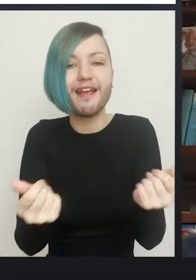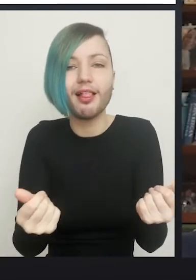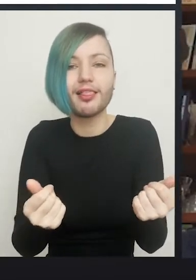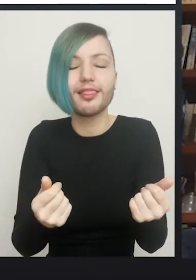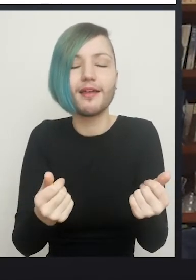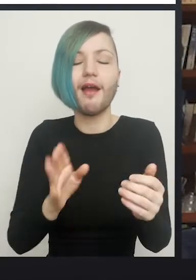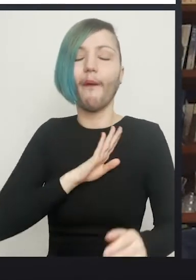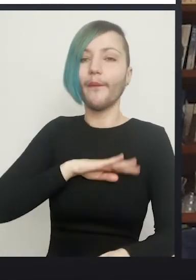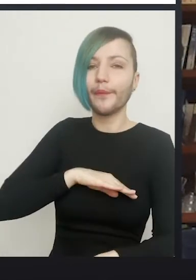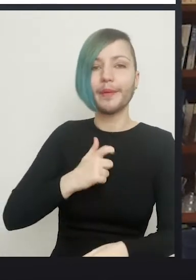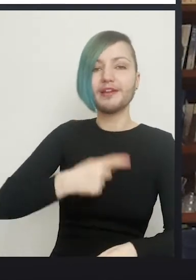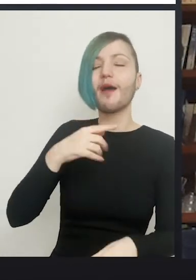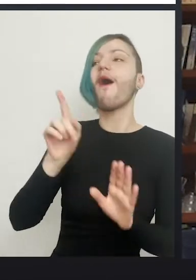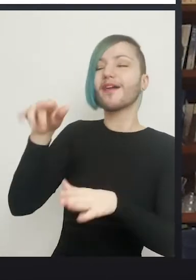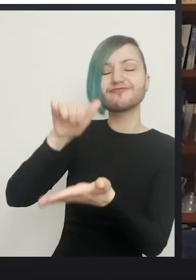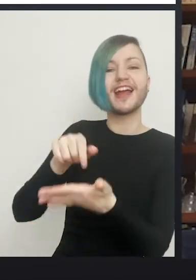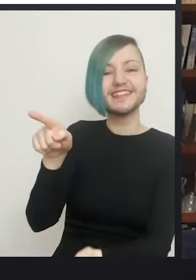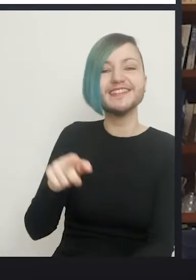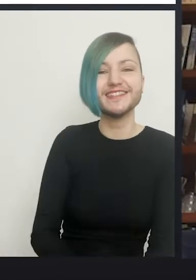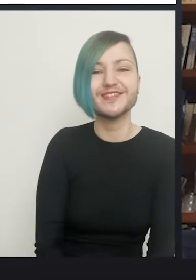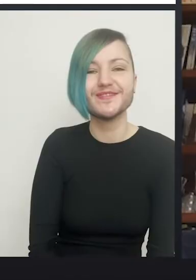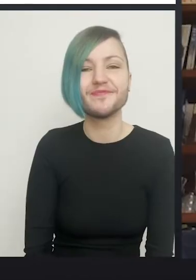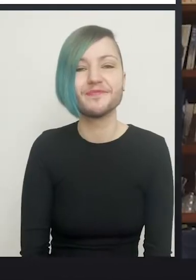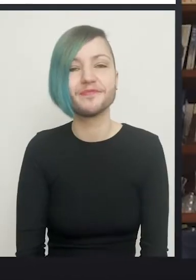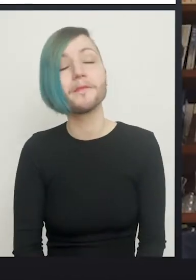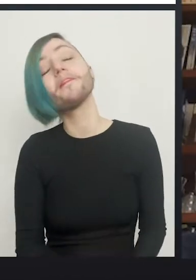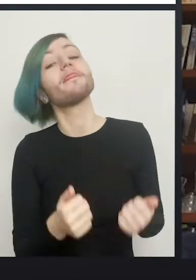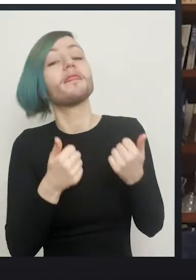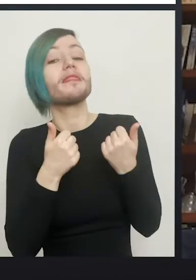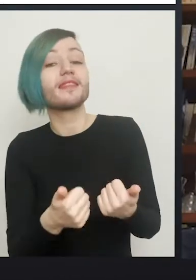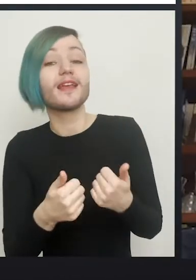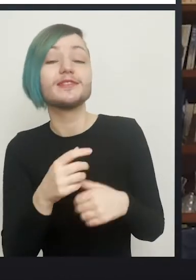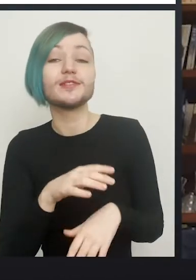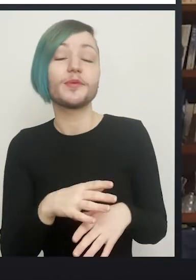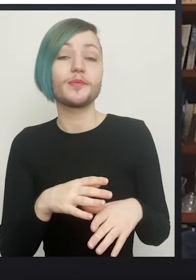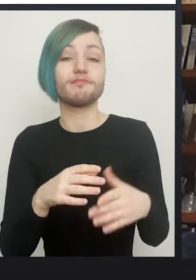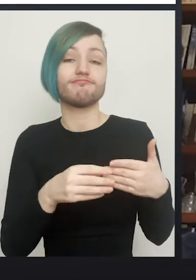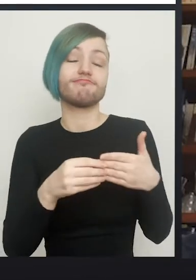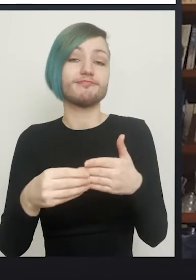I mean, and you've led me onto the next point I'd like to discuss, which is when it doesn't quite go